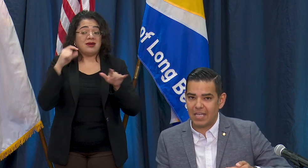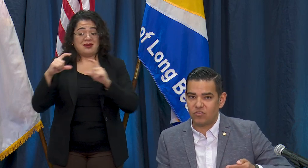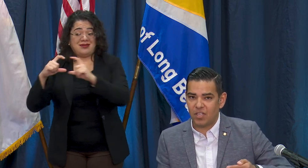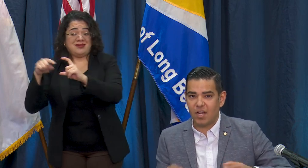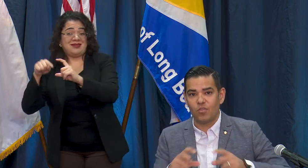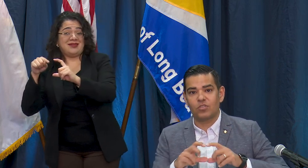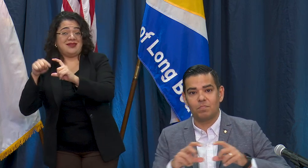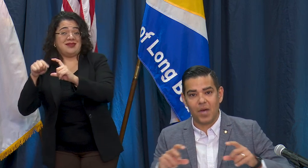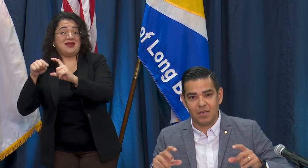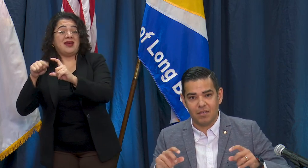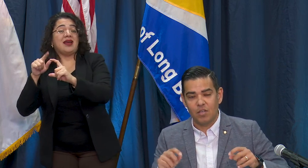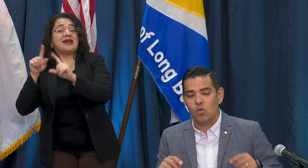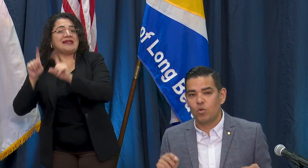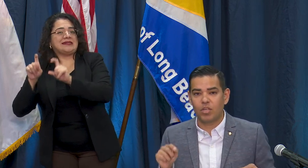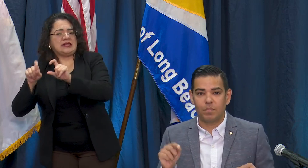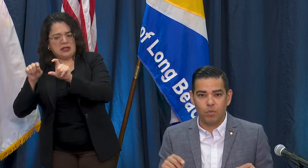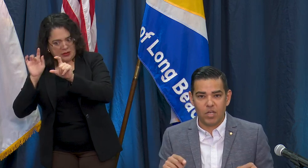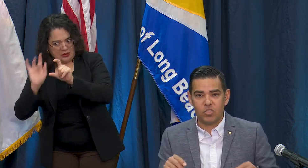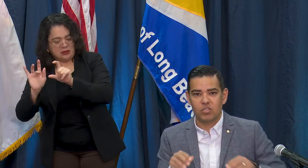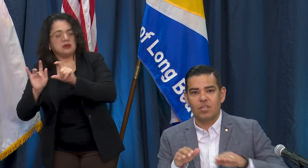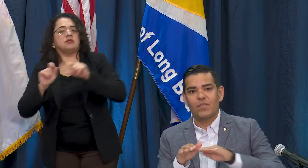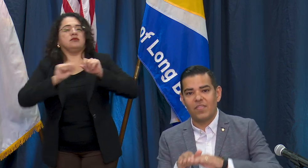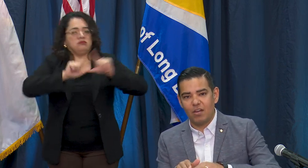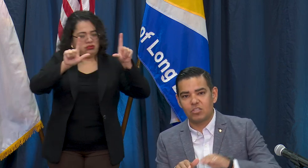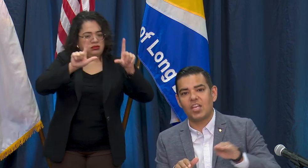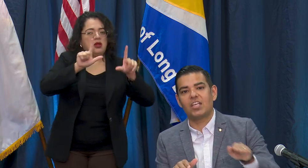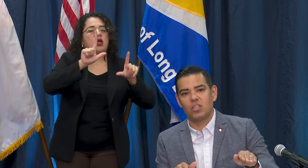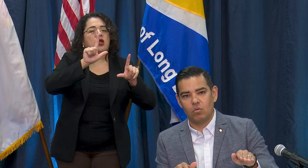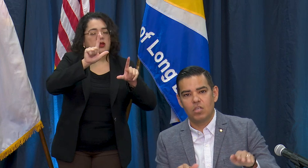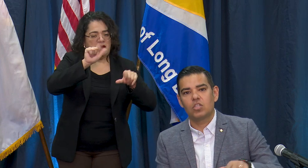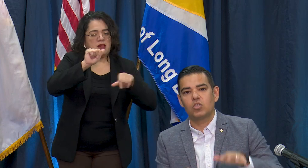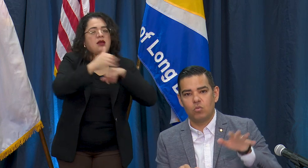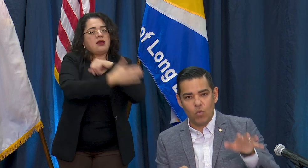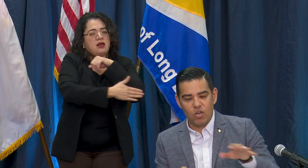testing and there's a button where you can push and that'll take you to where